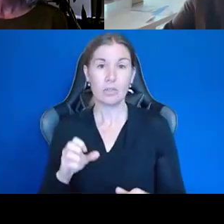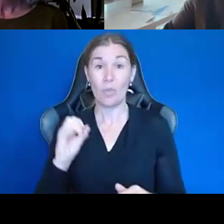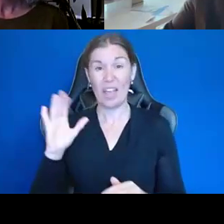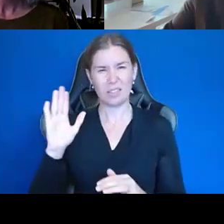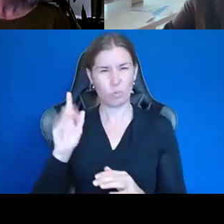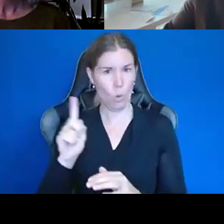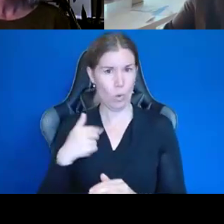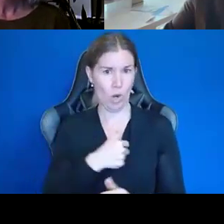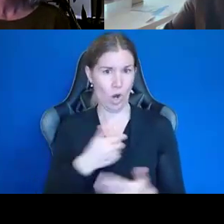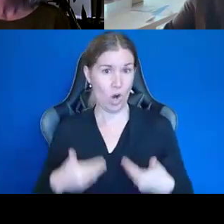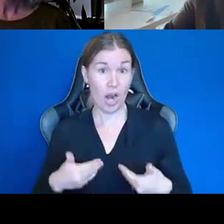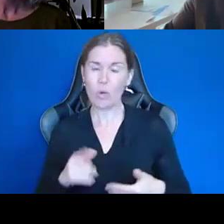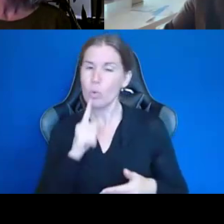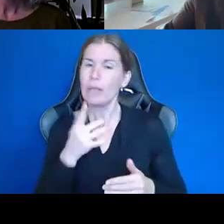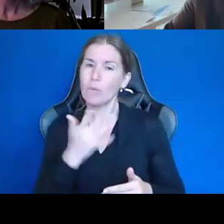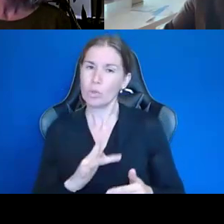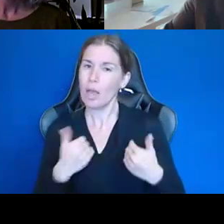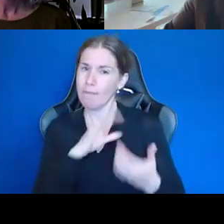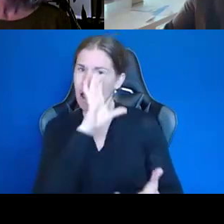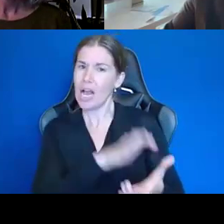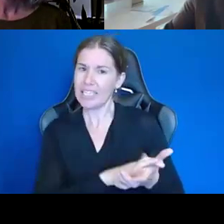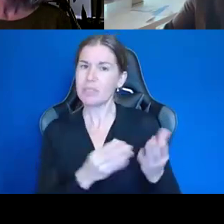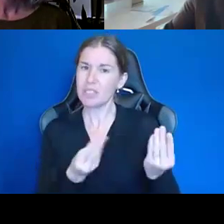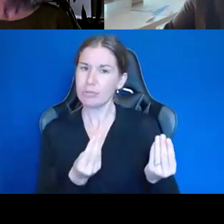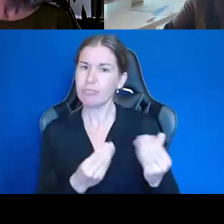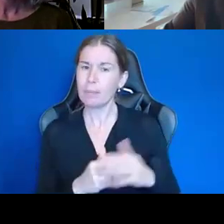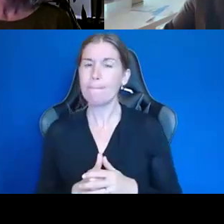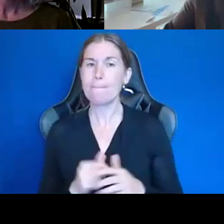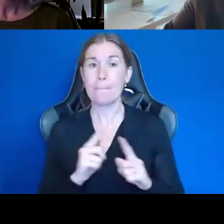We were very fortunate in that respect, but I'd say it's just like an elephant, eat it